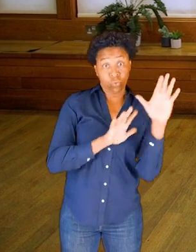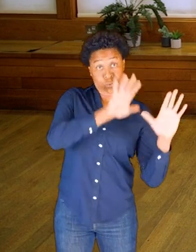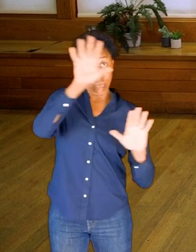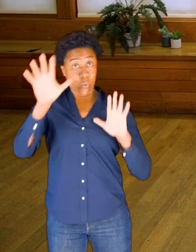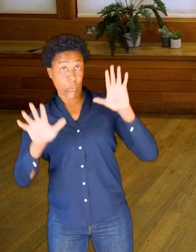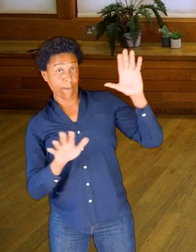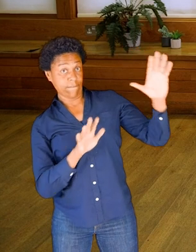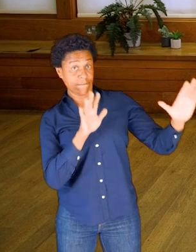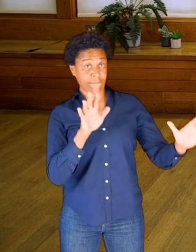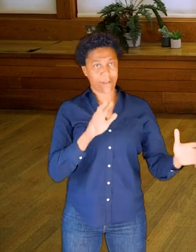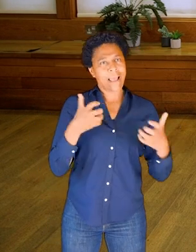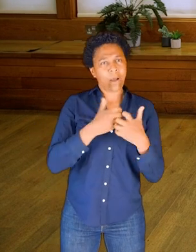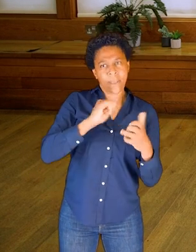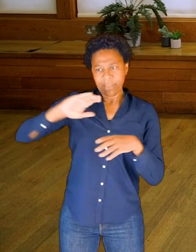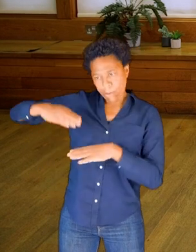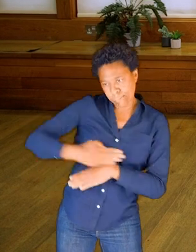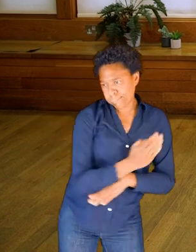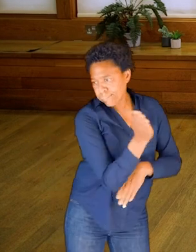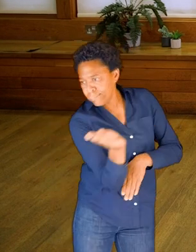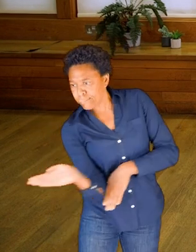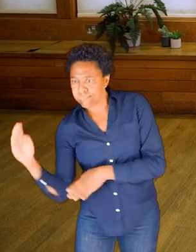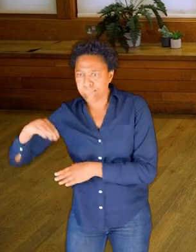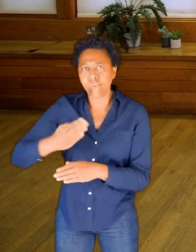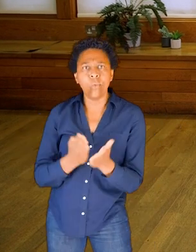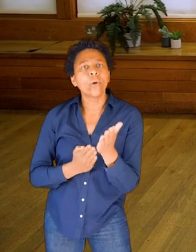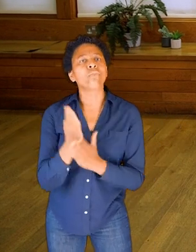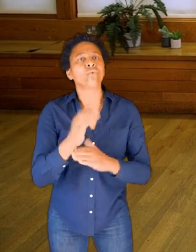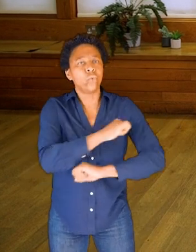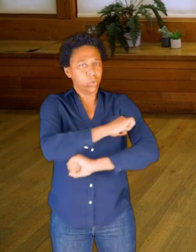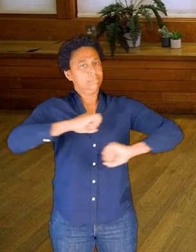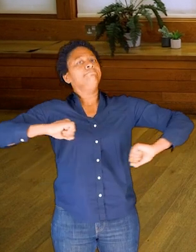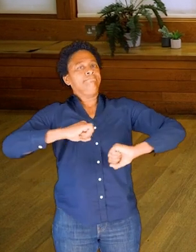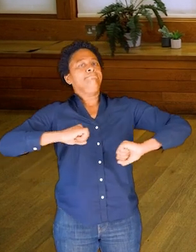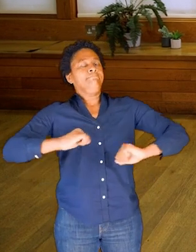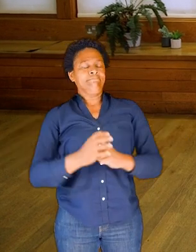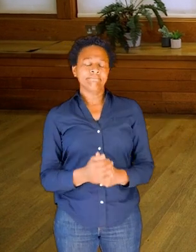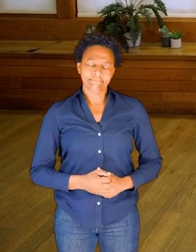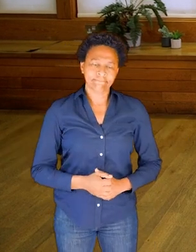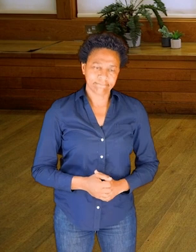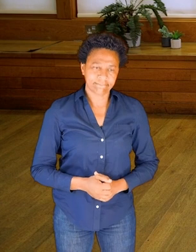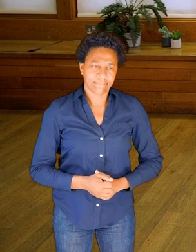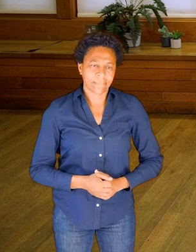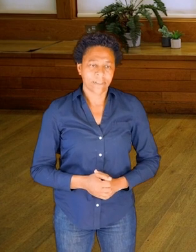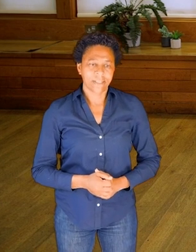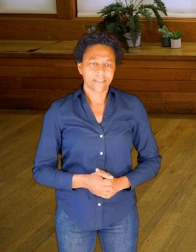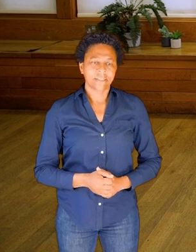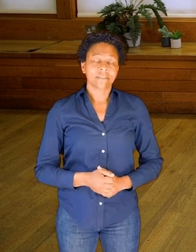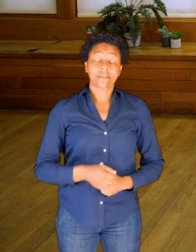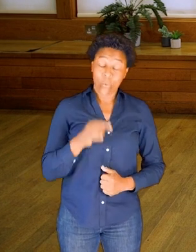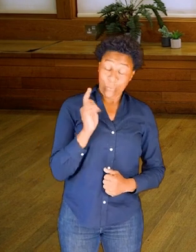how our bones might carve or draw through space. So 'drawing' is a brilliant word.